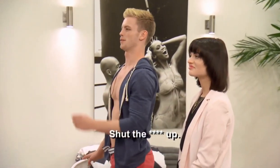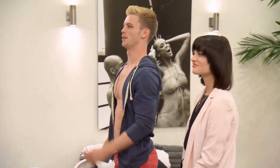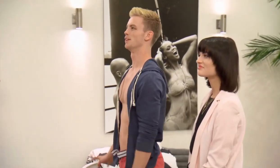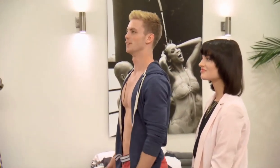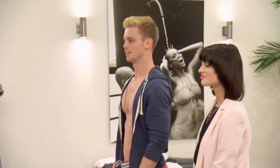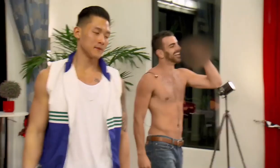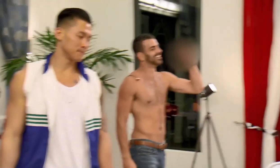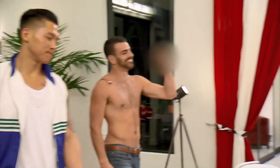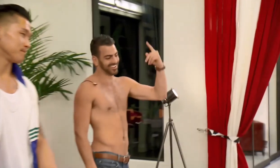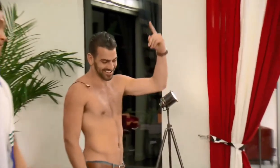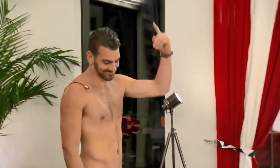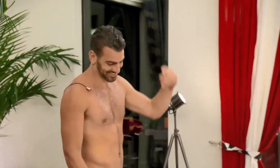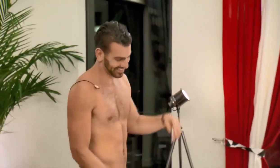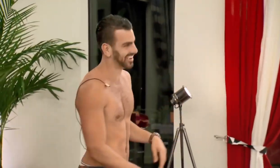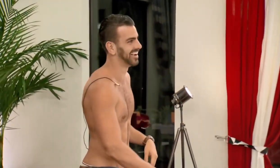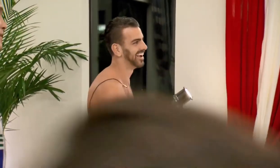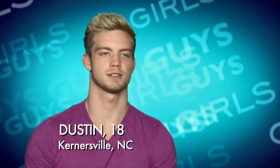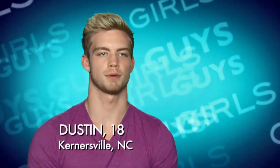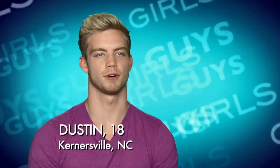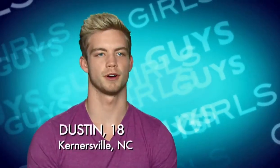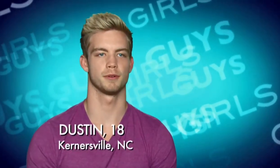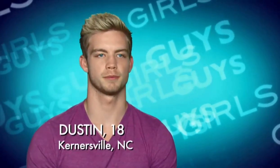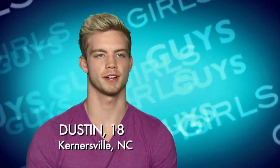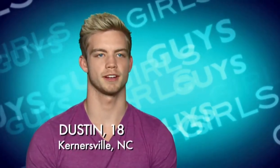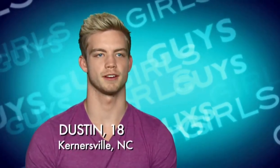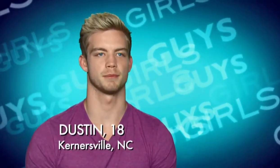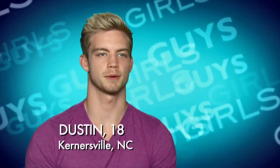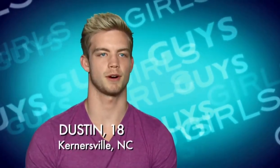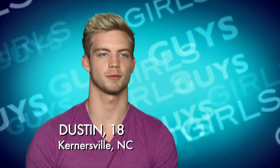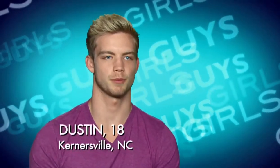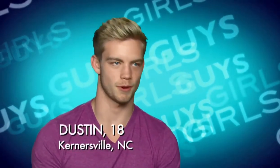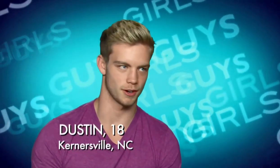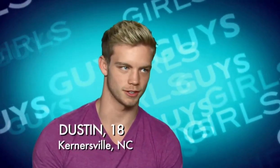Nyle taught me a lot of sign language, he's my boy, we play beer pong with water